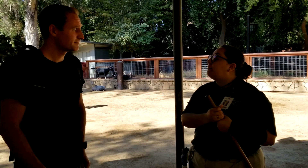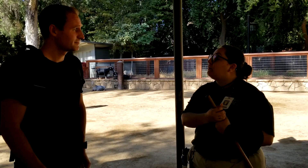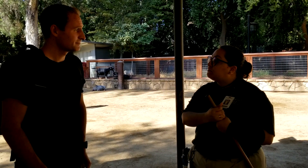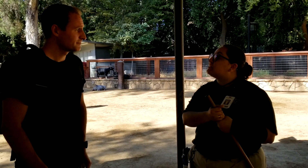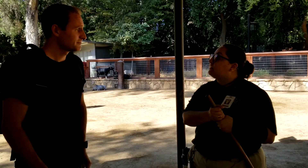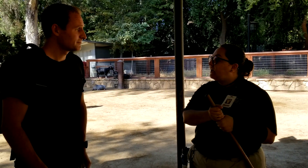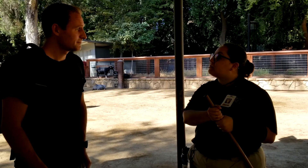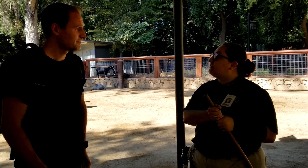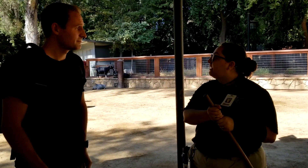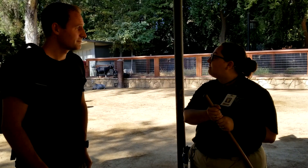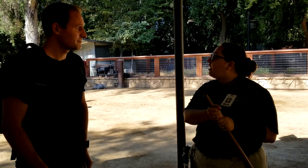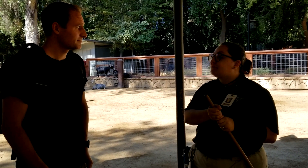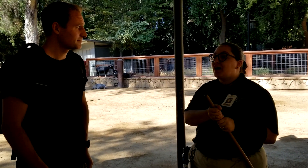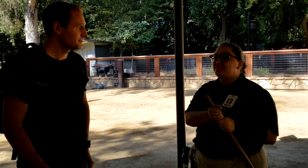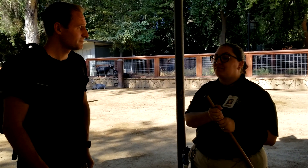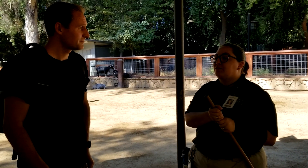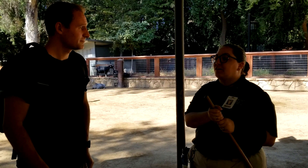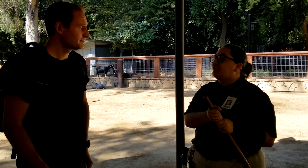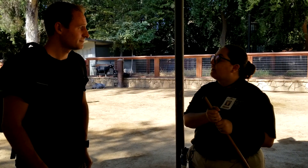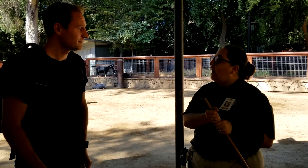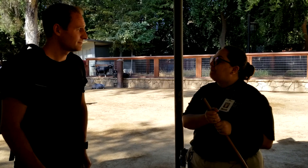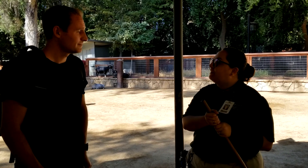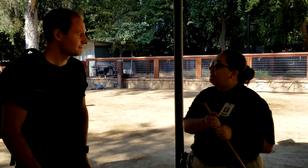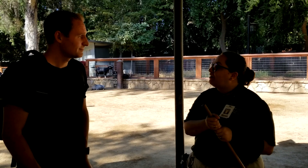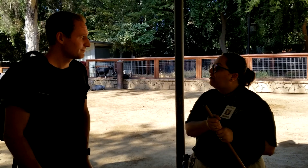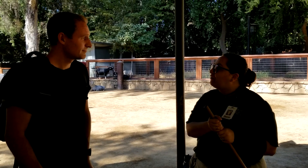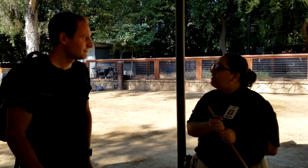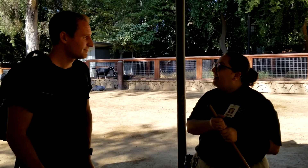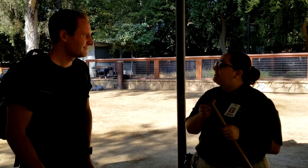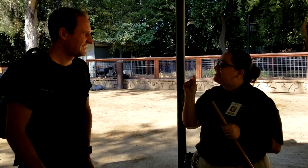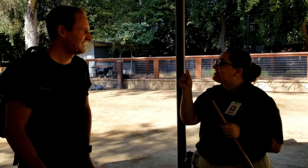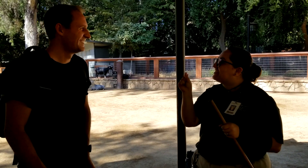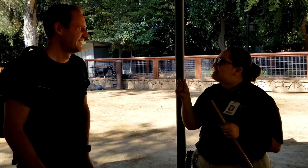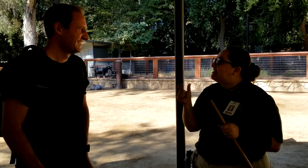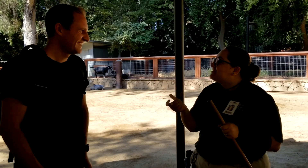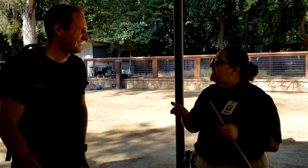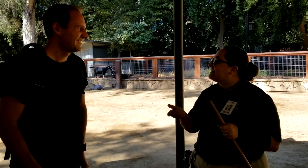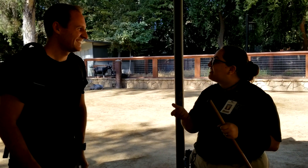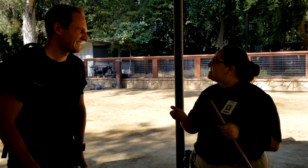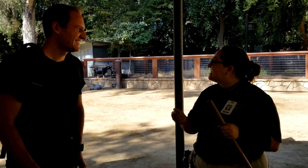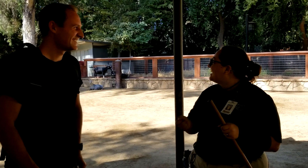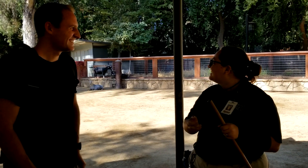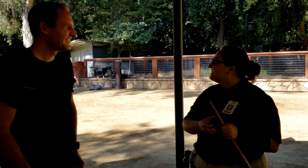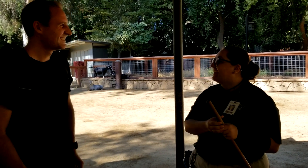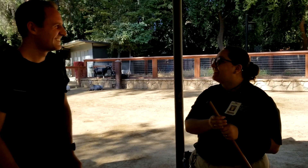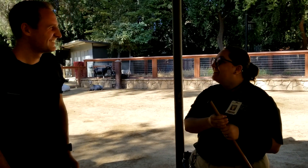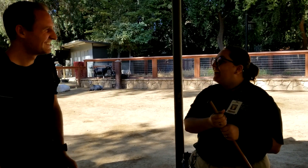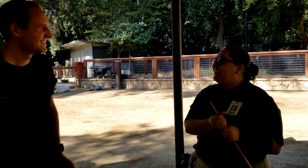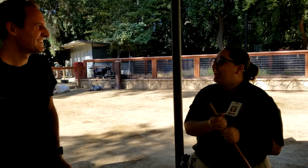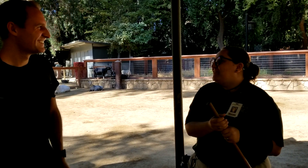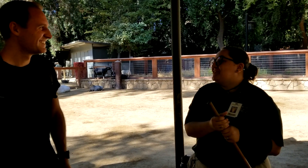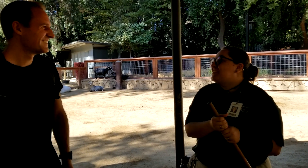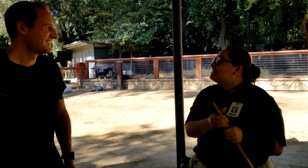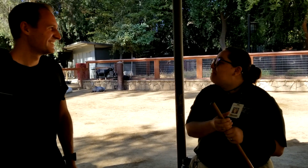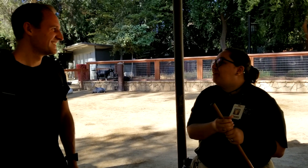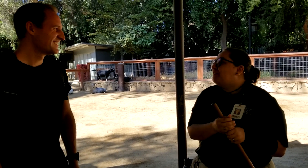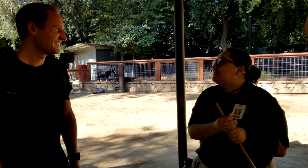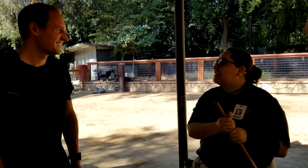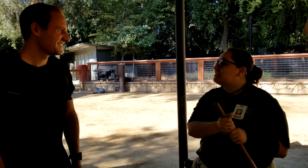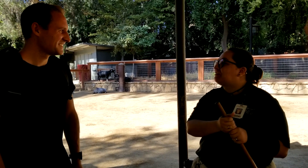And I’ll use it occasionally, and a lot of times their very happy that I know even just a little bit of sign language, that I can, like, even just have a small conversation